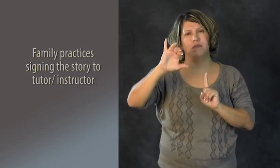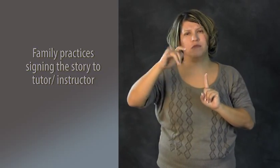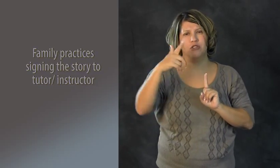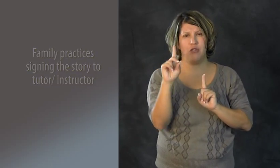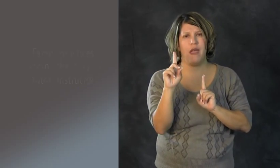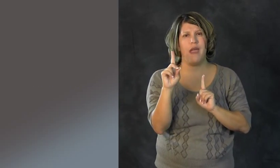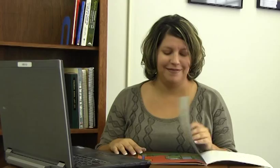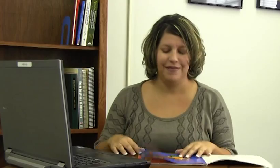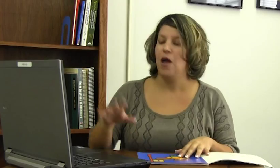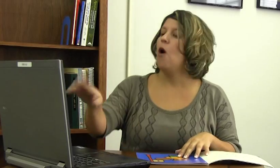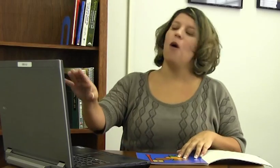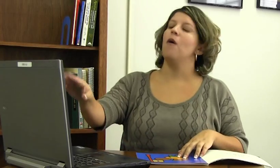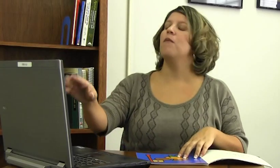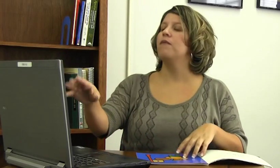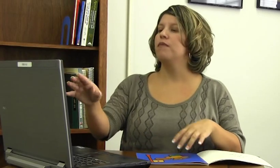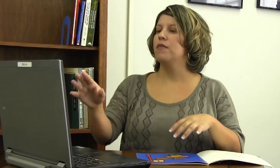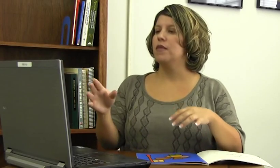and then bringing the child.